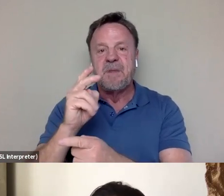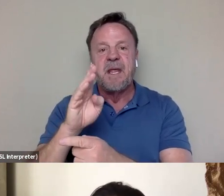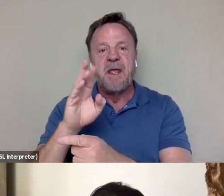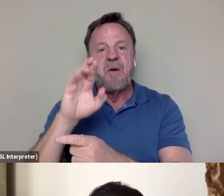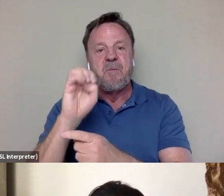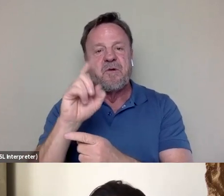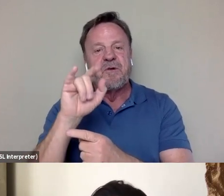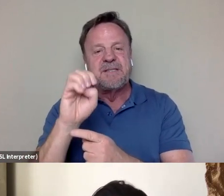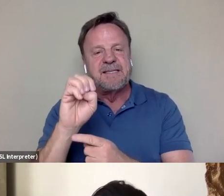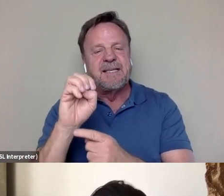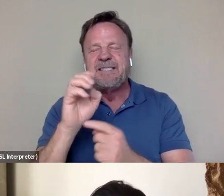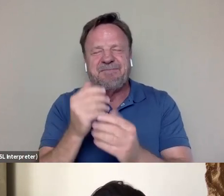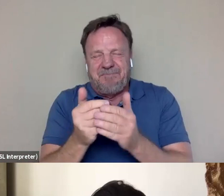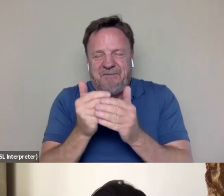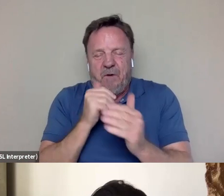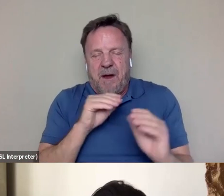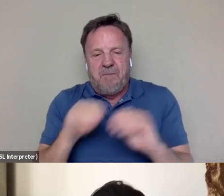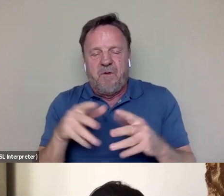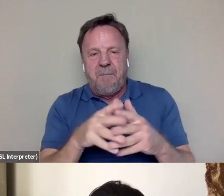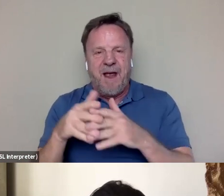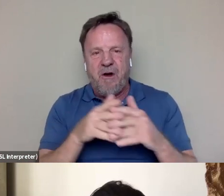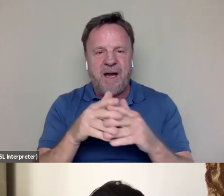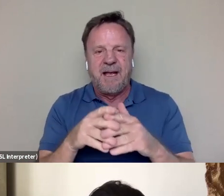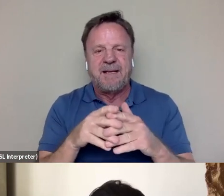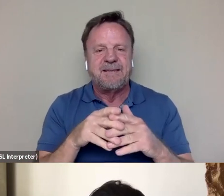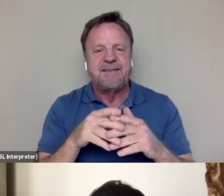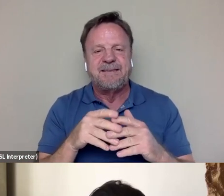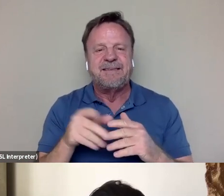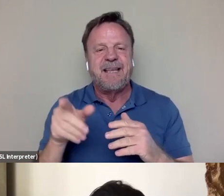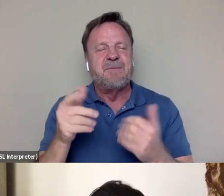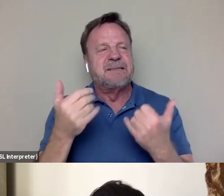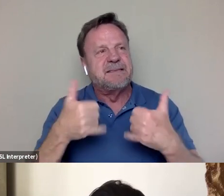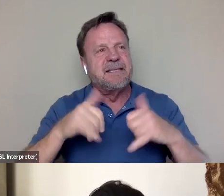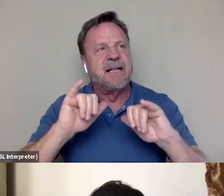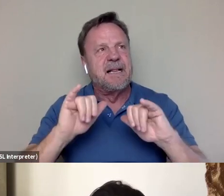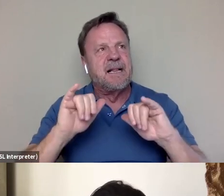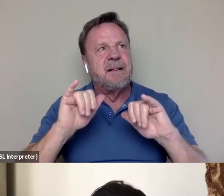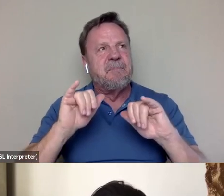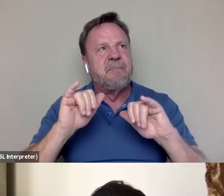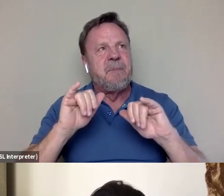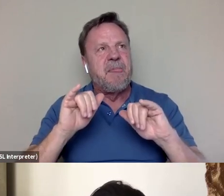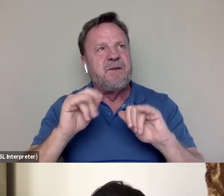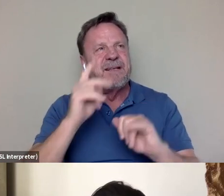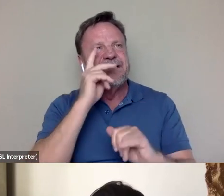and just right before he came to America, you know, right while he was still, you can see all the charisma that he had,